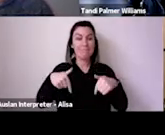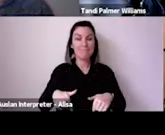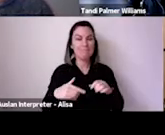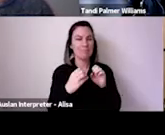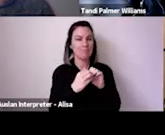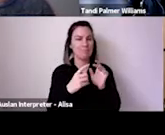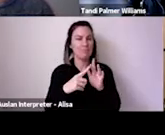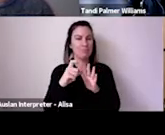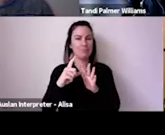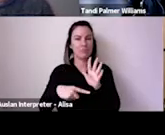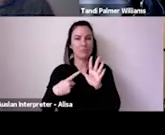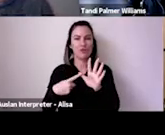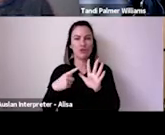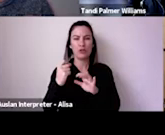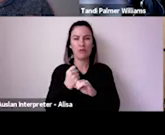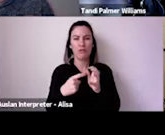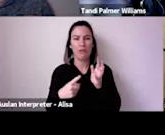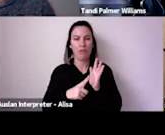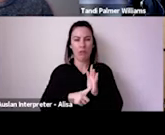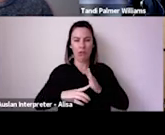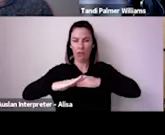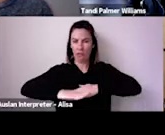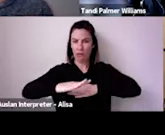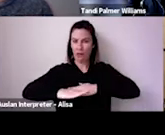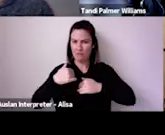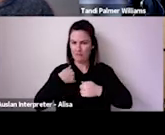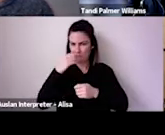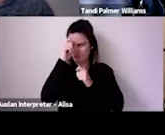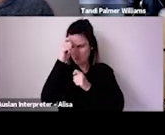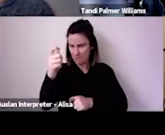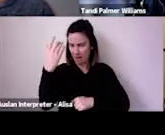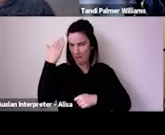you today, the Gadigal and Wangal people of the Eora nation, and I also acknowledge the